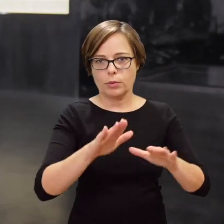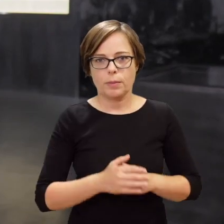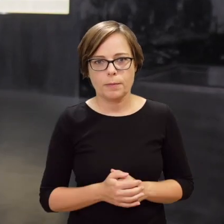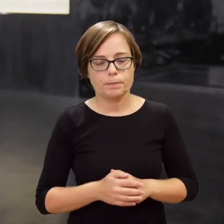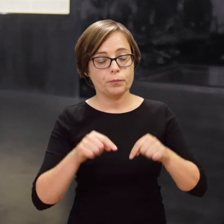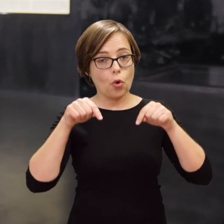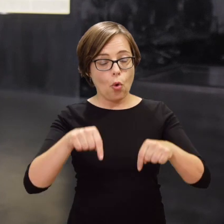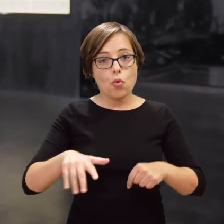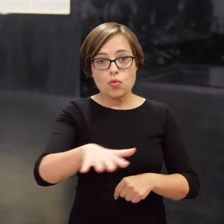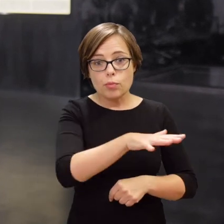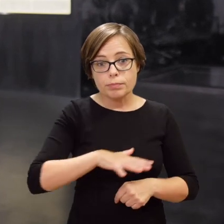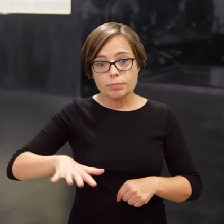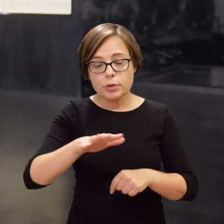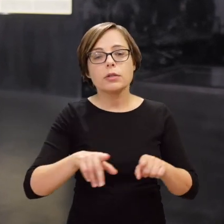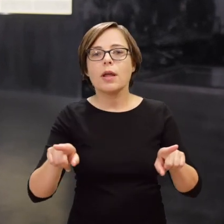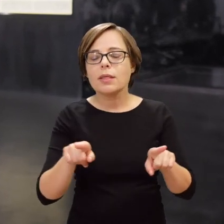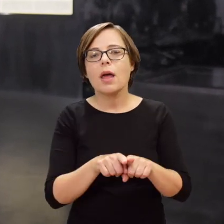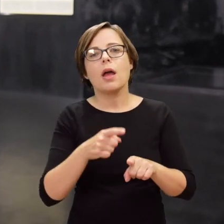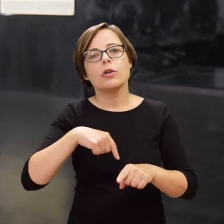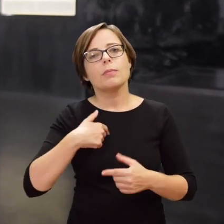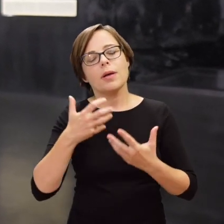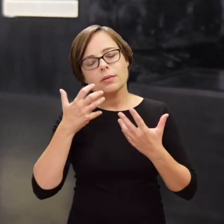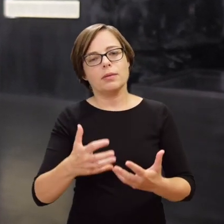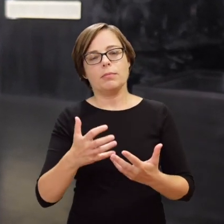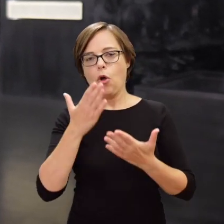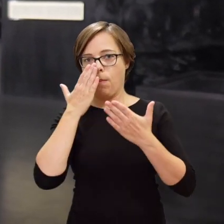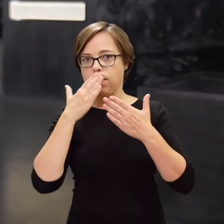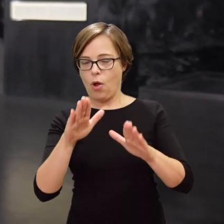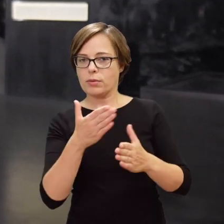In this section, we also highlight the presence of Germans as the perpetrators